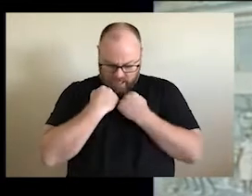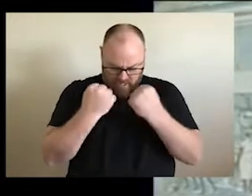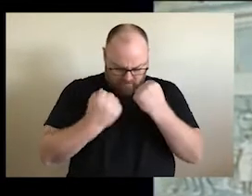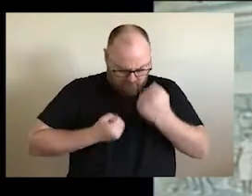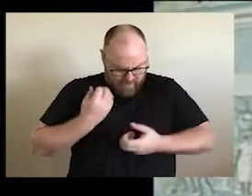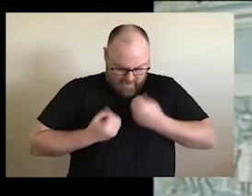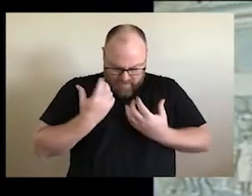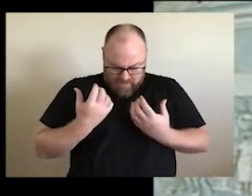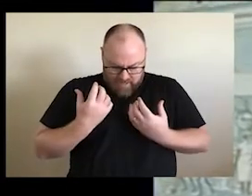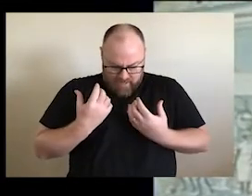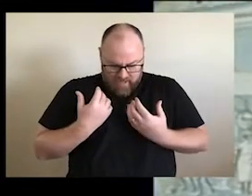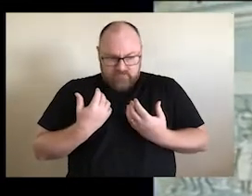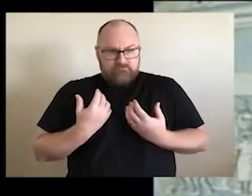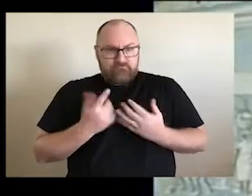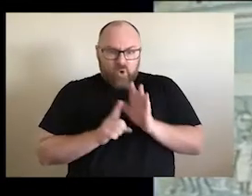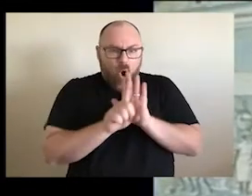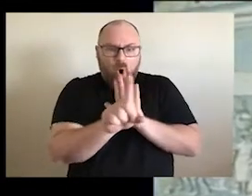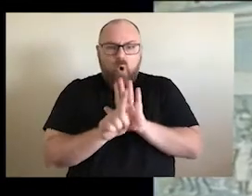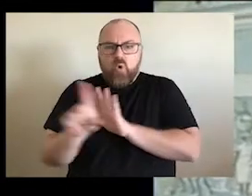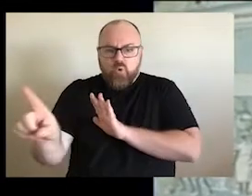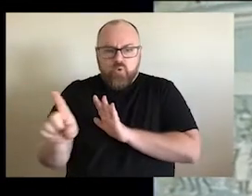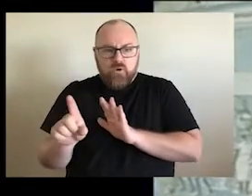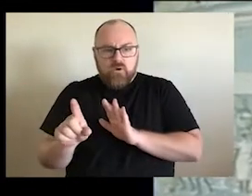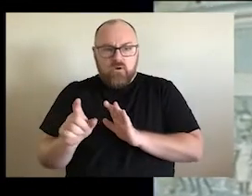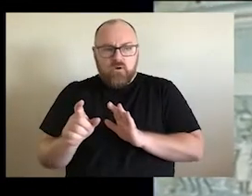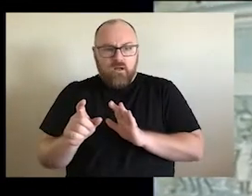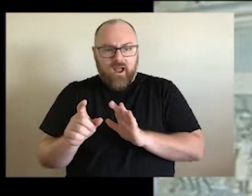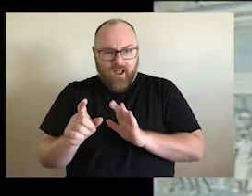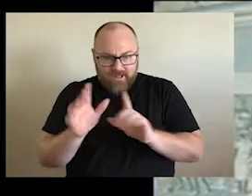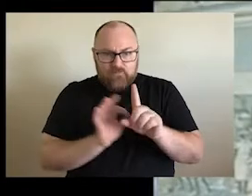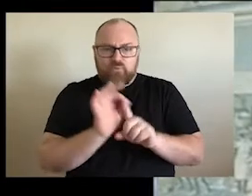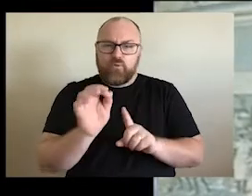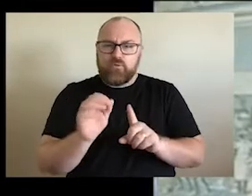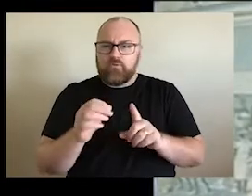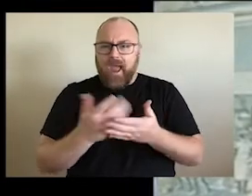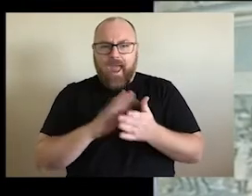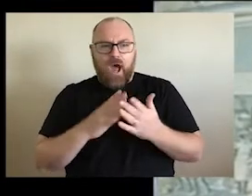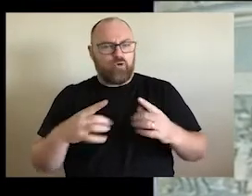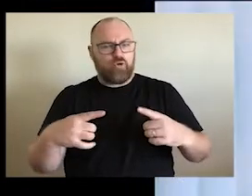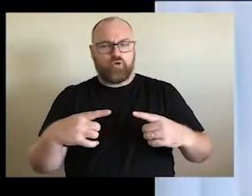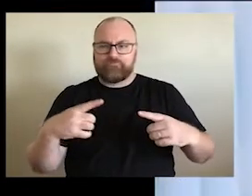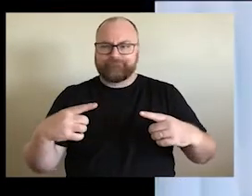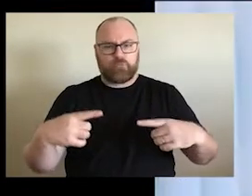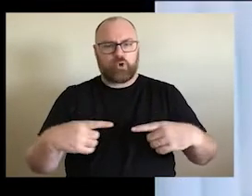go out and acquire some bitter conflict resolution techniques. Yes, we can